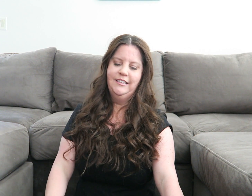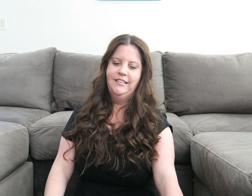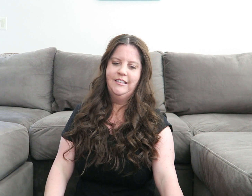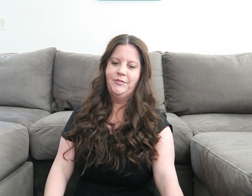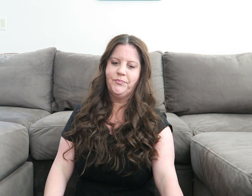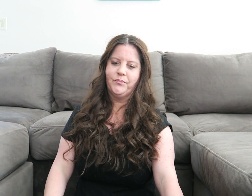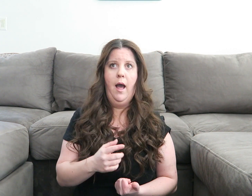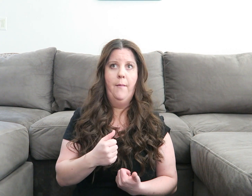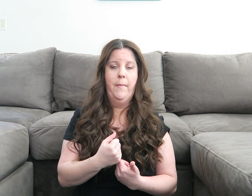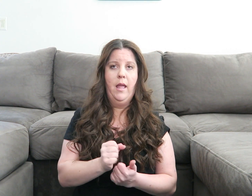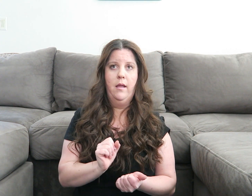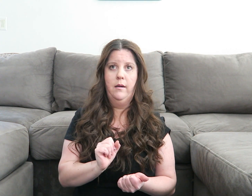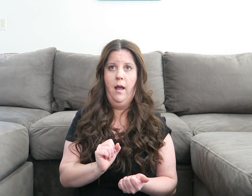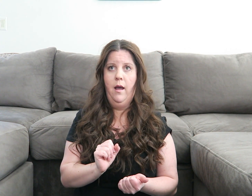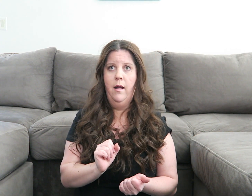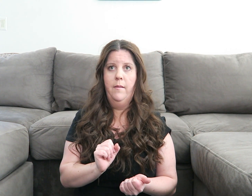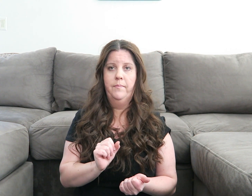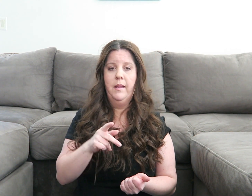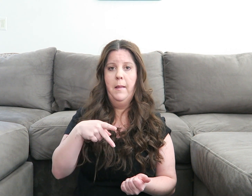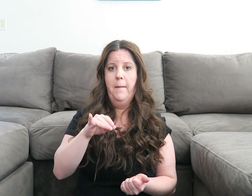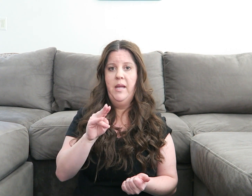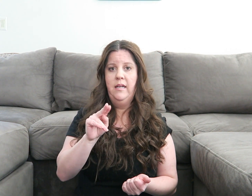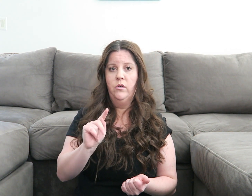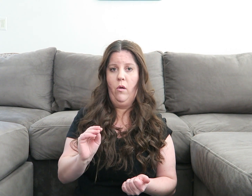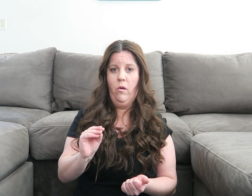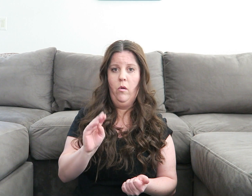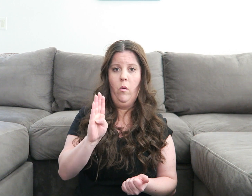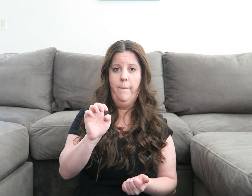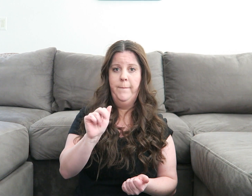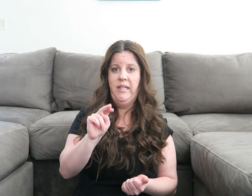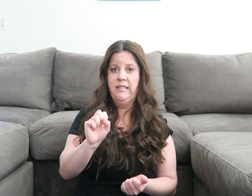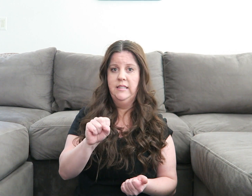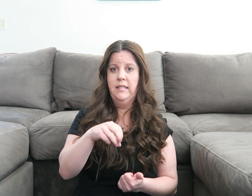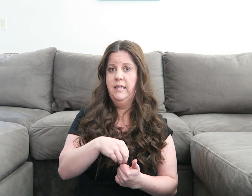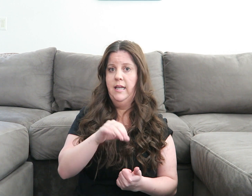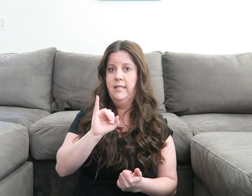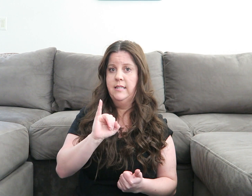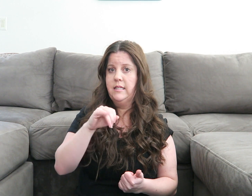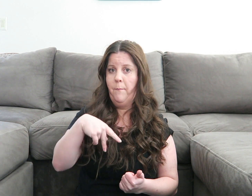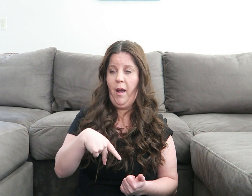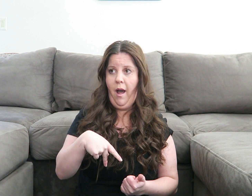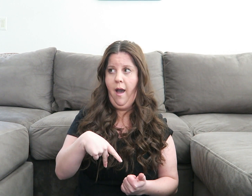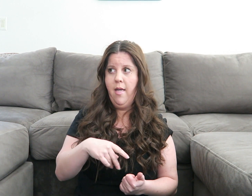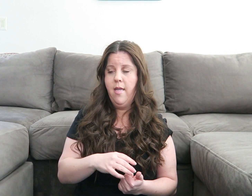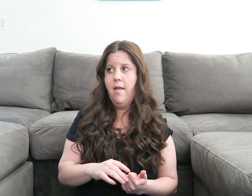I made pinto beans in the Instant Pot